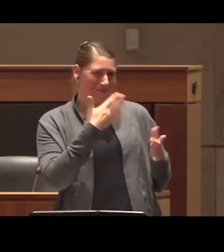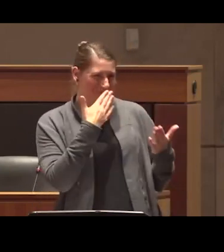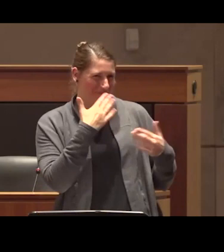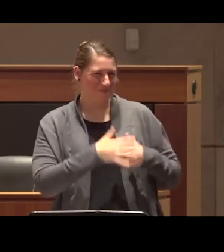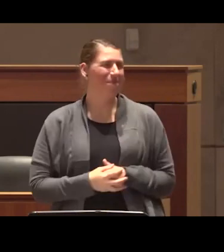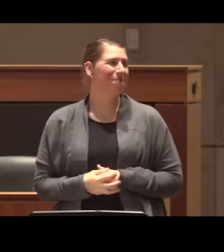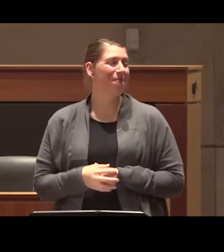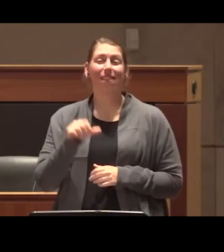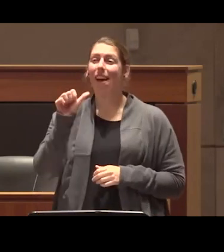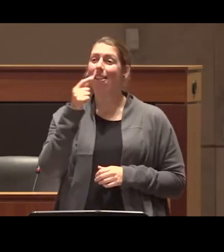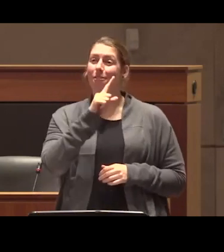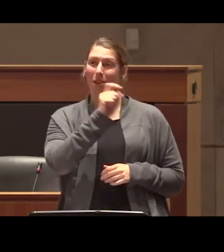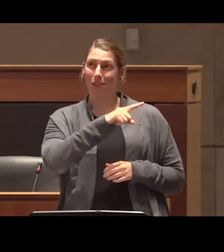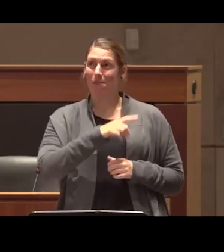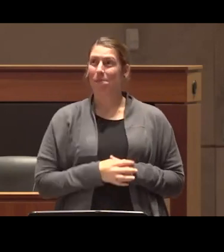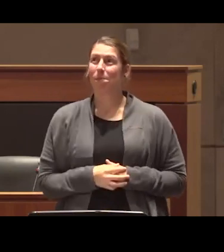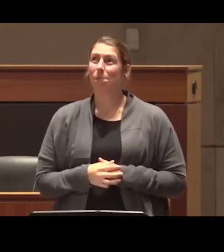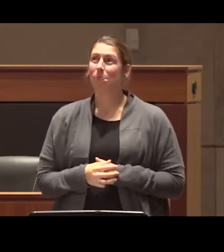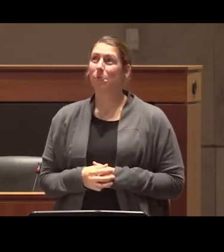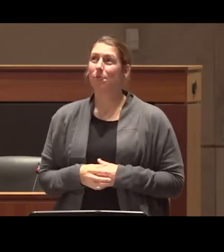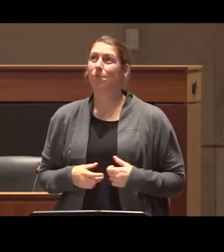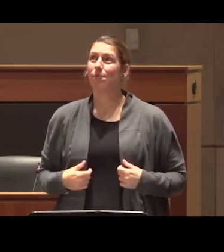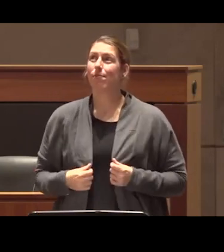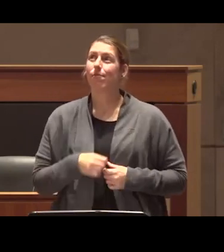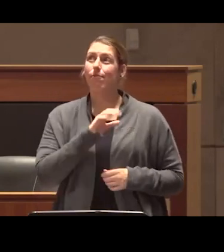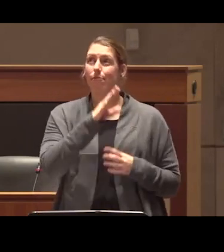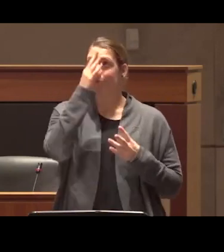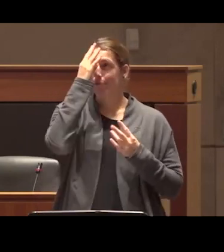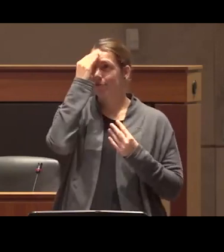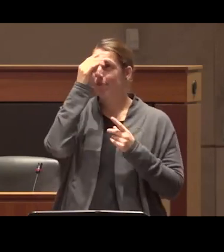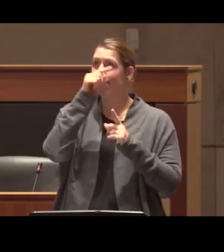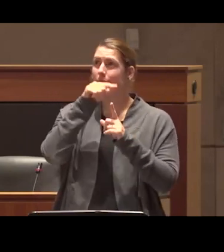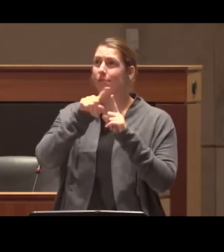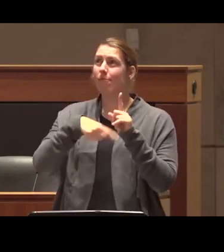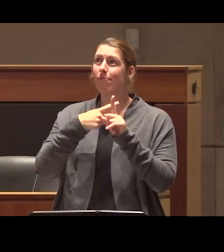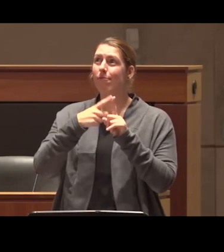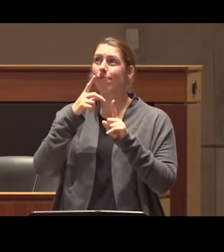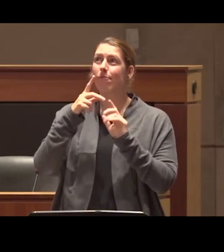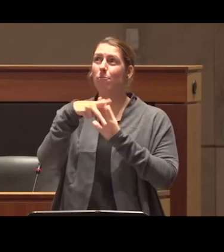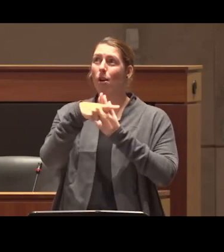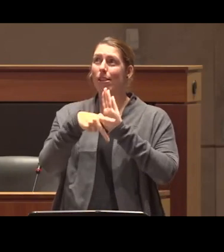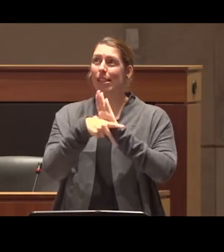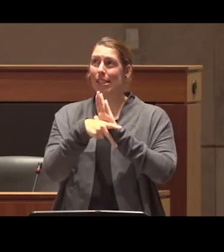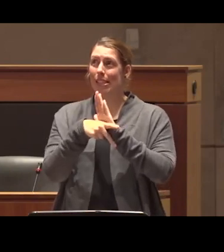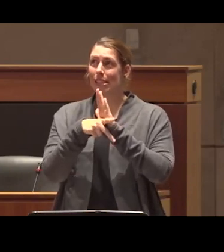so there's a second question here uh what are your thoughts on how to do policy right for psychedelic